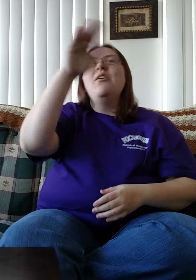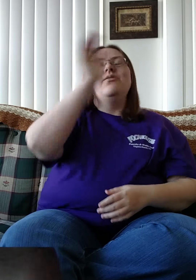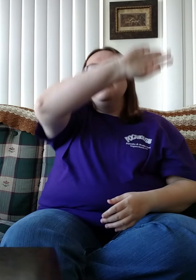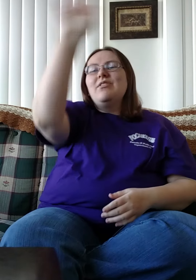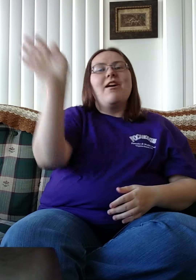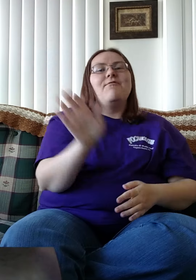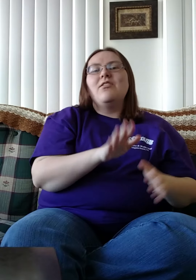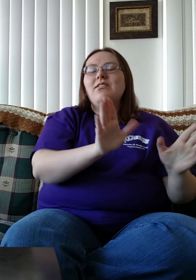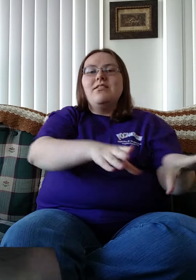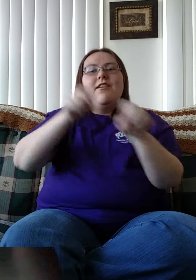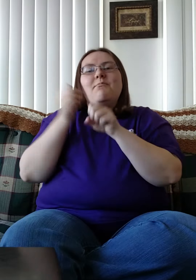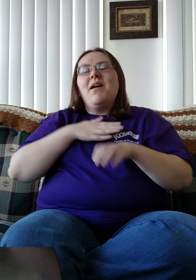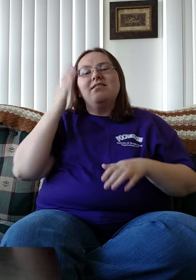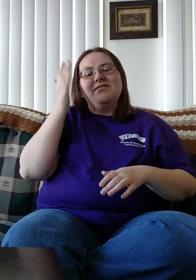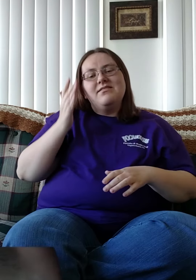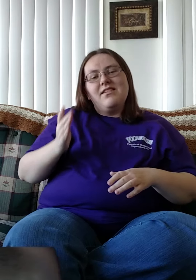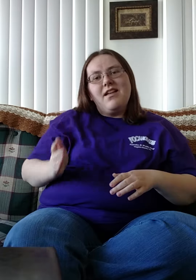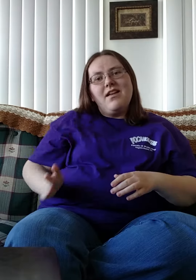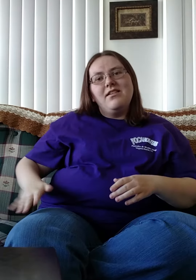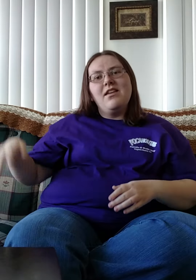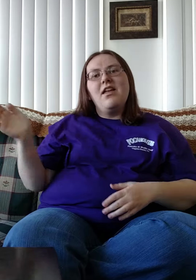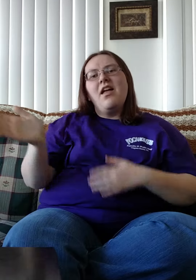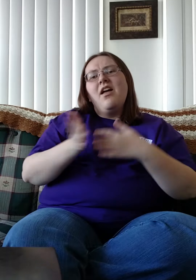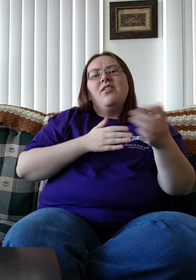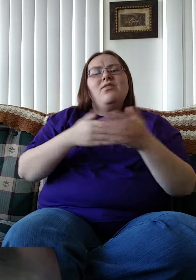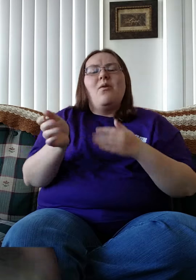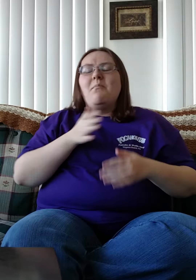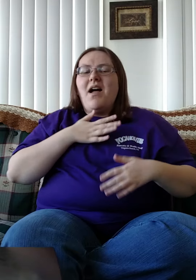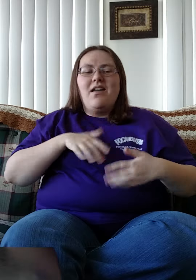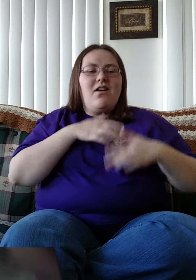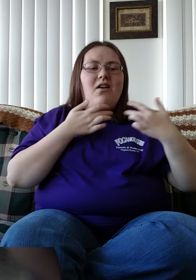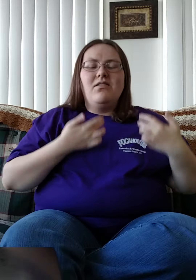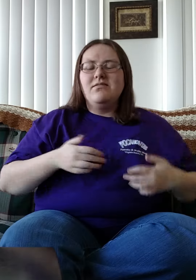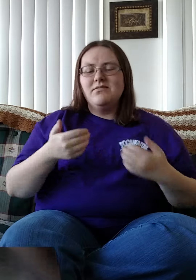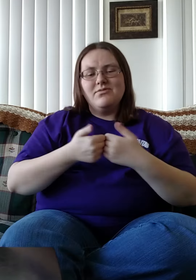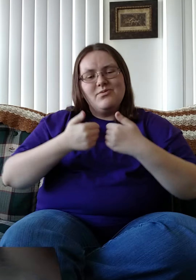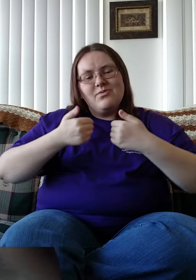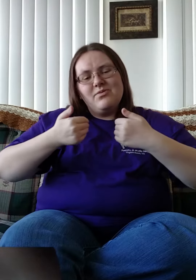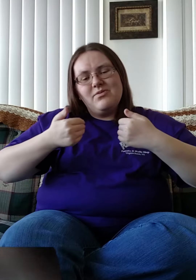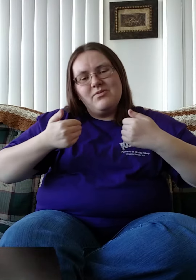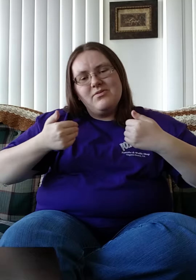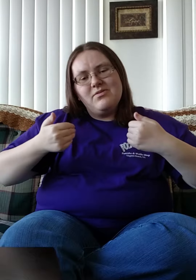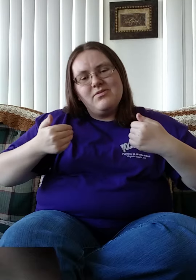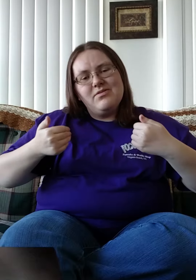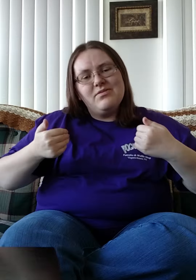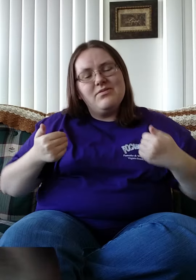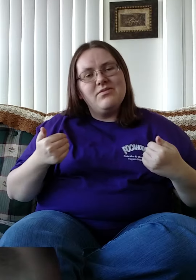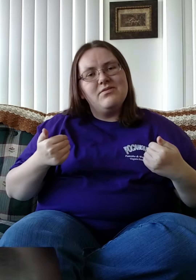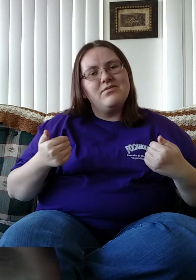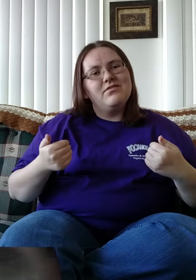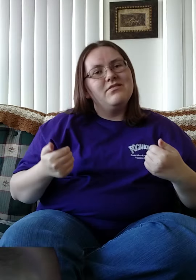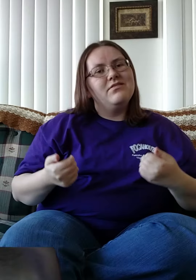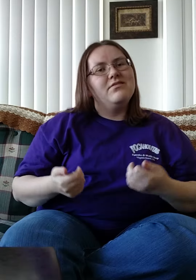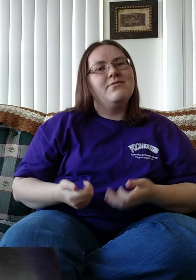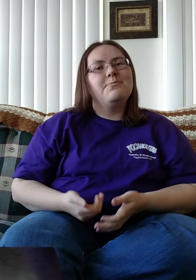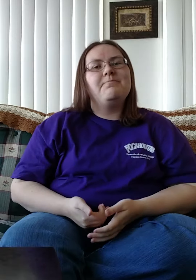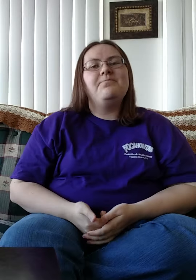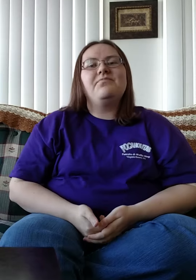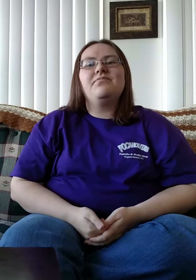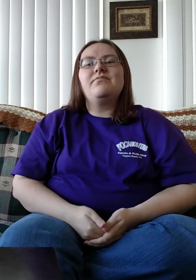You never left my side And though my heart is torn